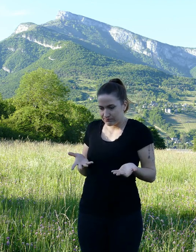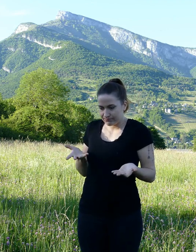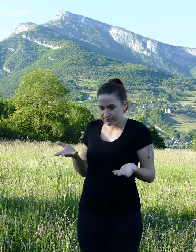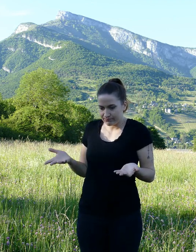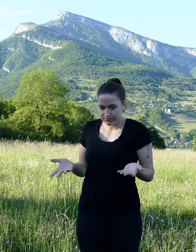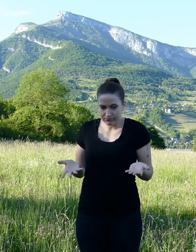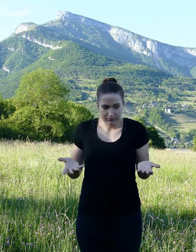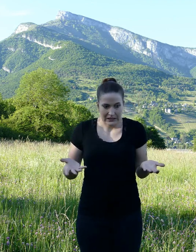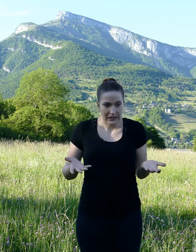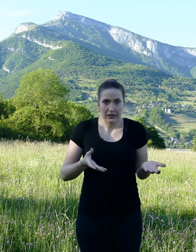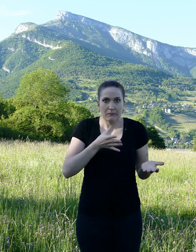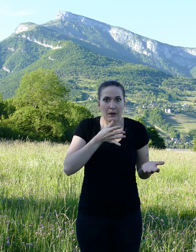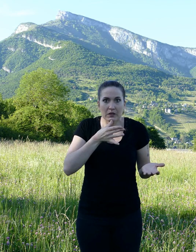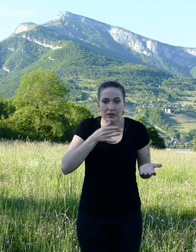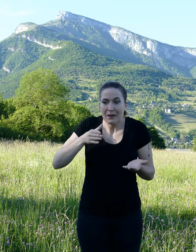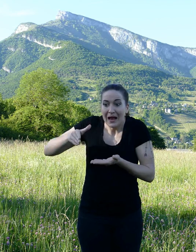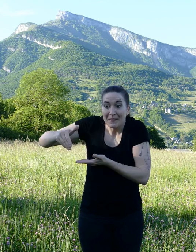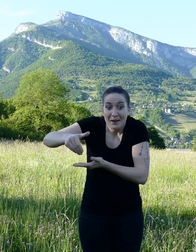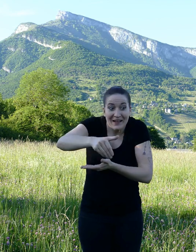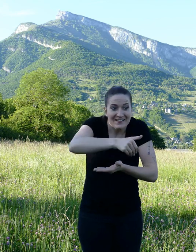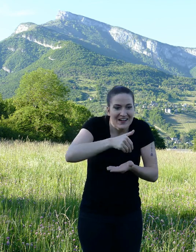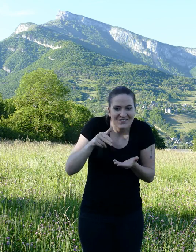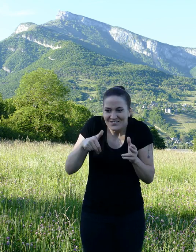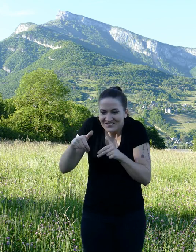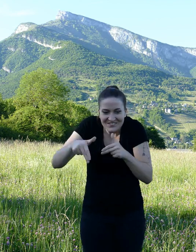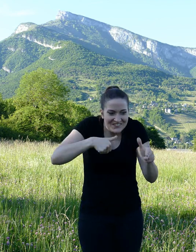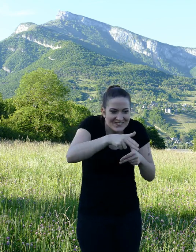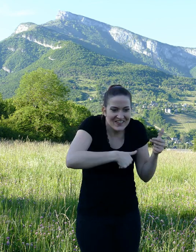"I did not have enough time to harvest enough grains and acorns this last summer" he said.